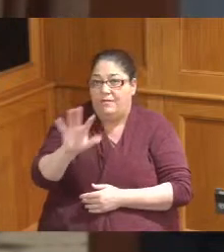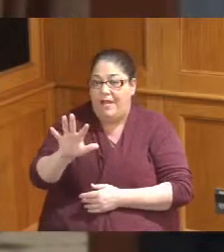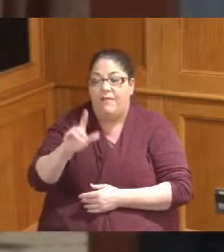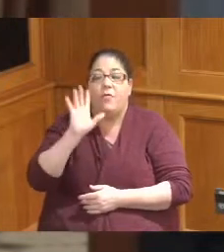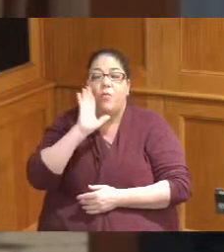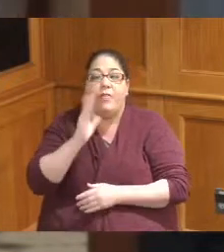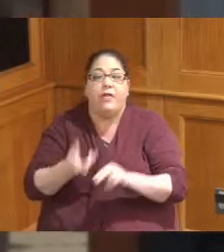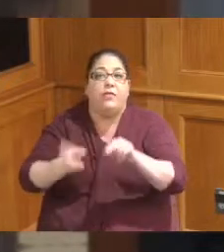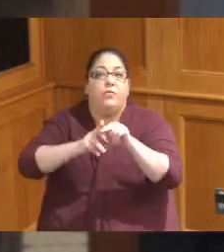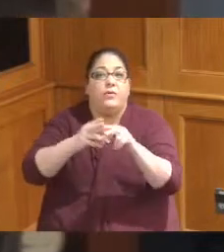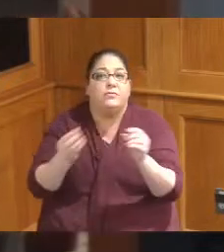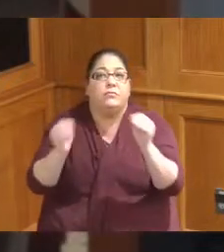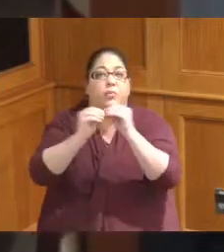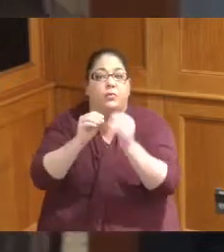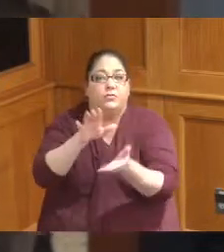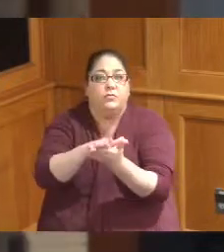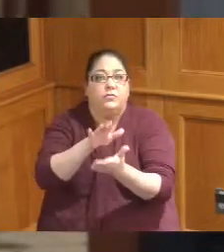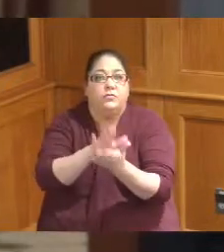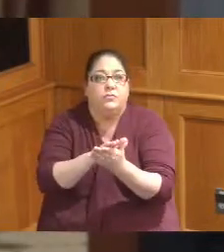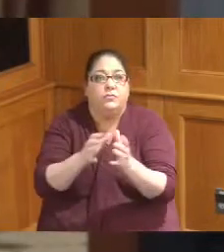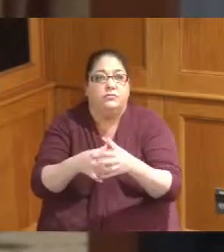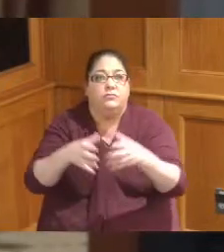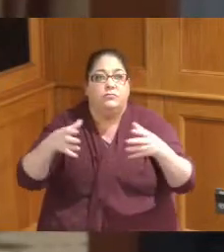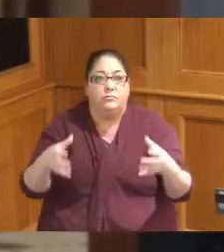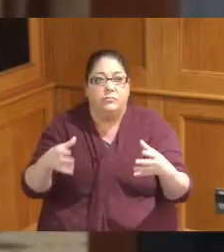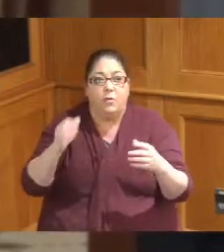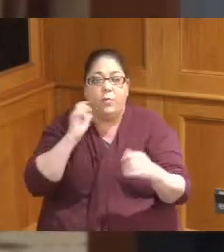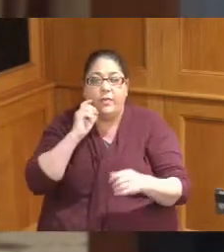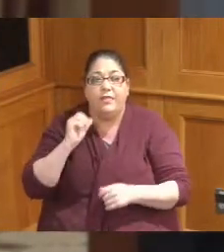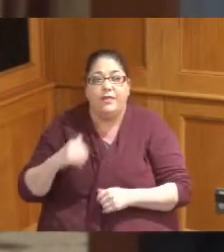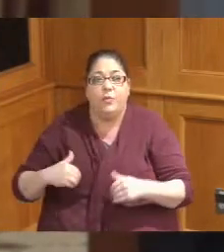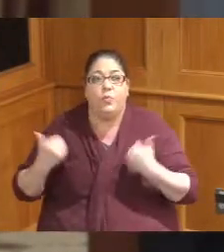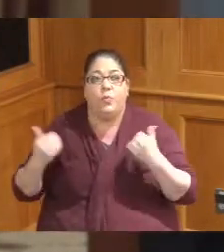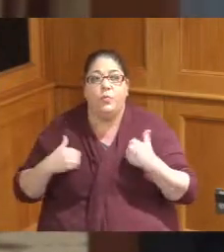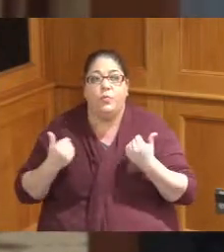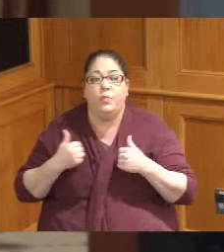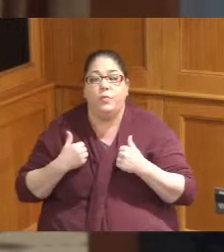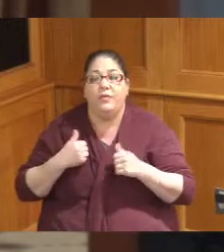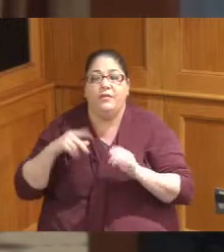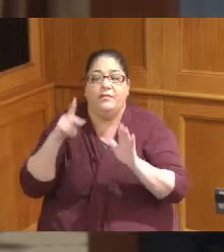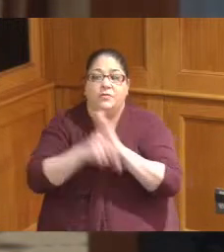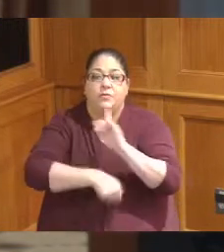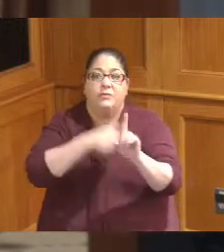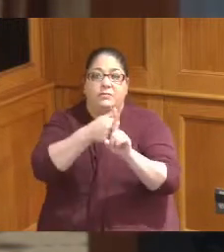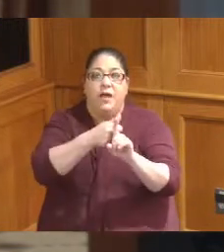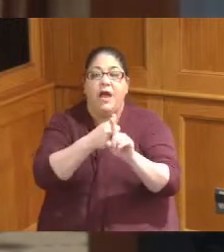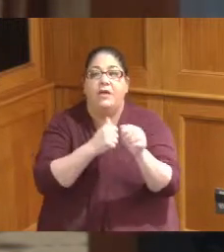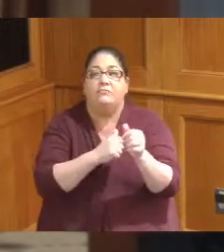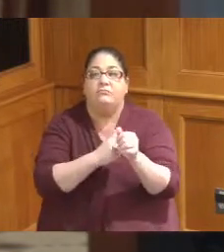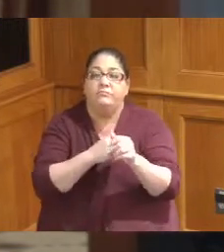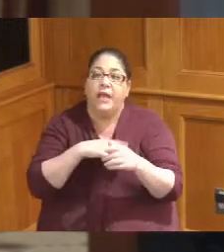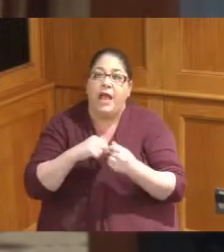they they serve through their resiliency in youth prevention programs and they project to have an